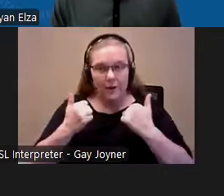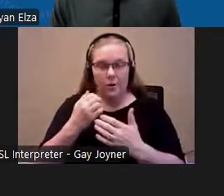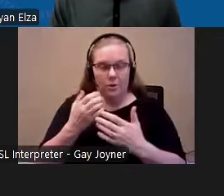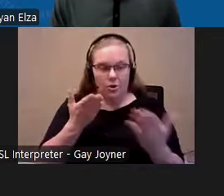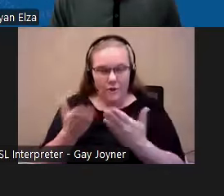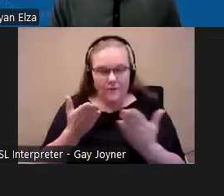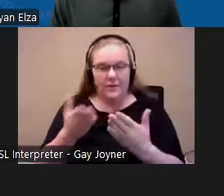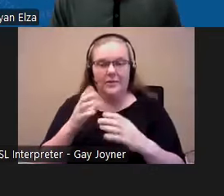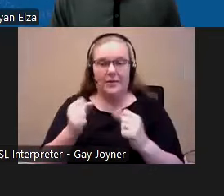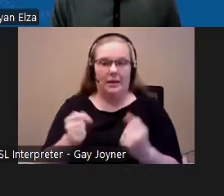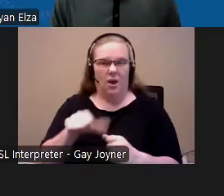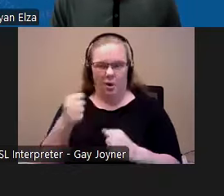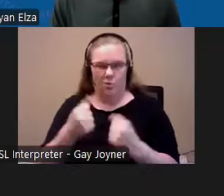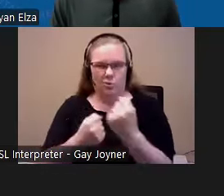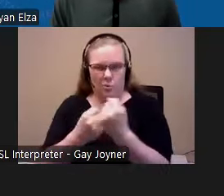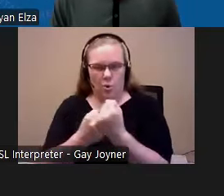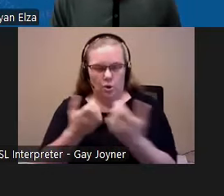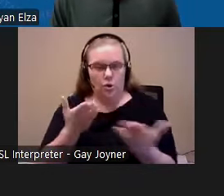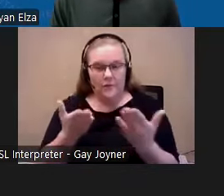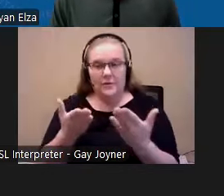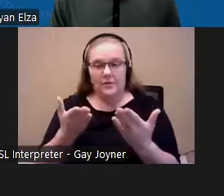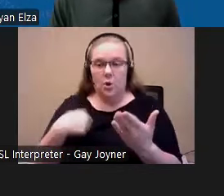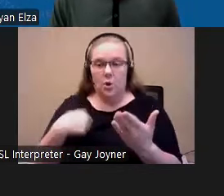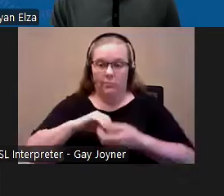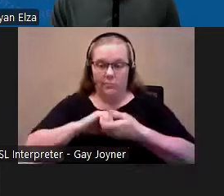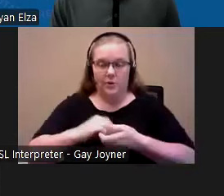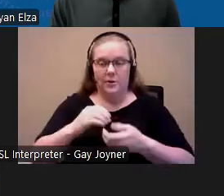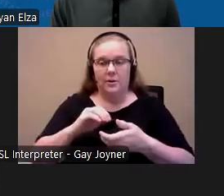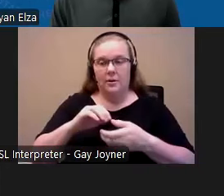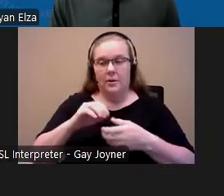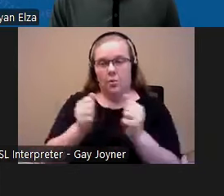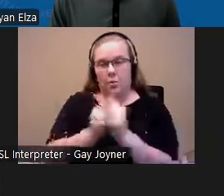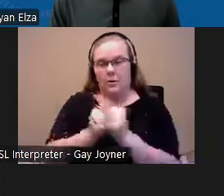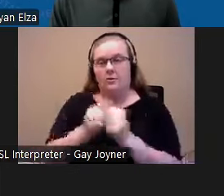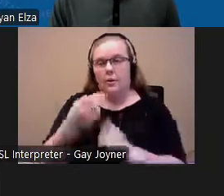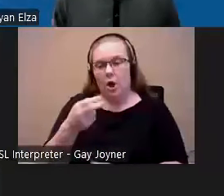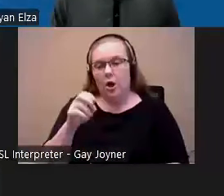We are very excited to be doing with our colleagues at HUD for this special opportunity.